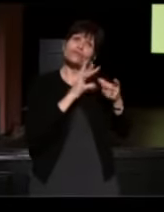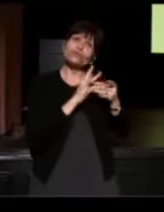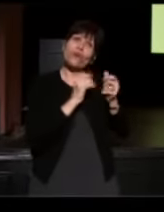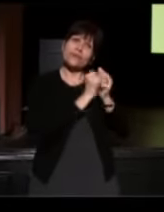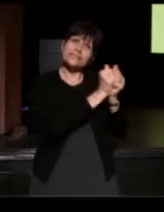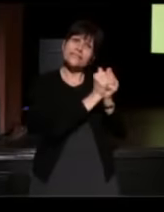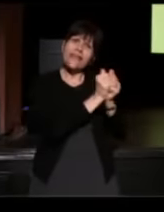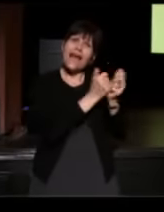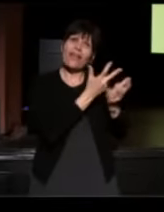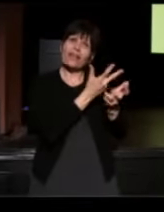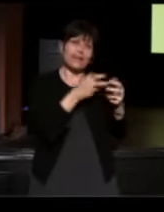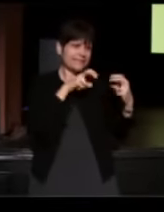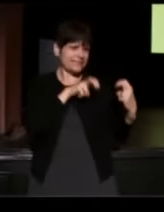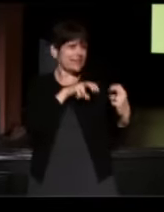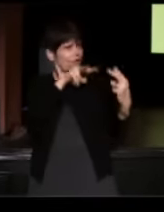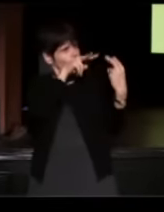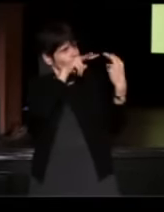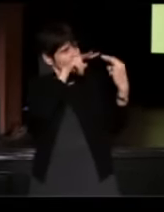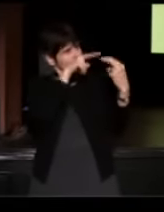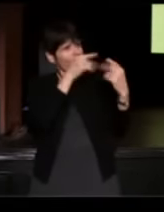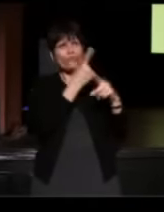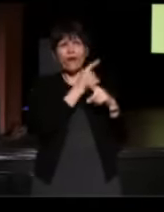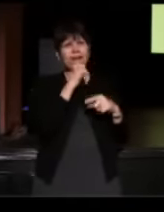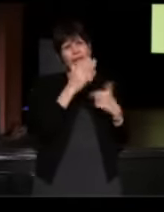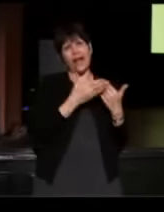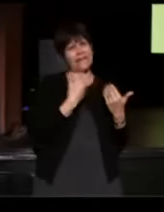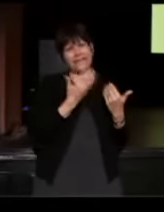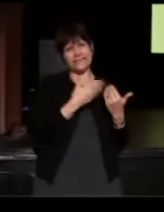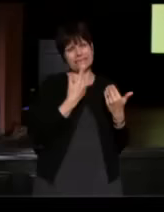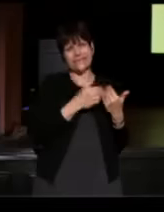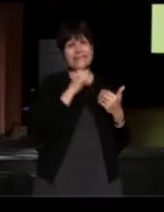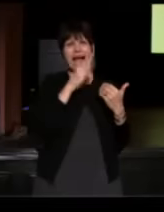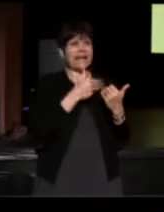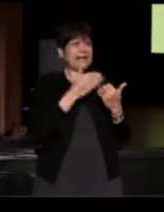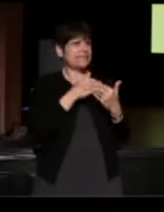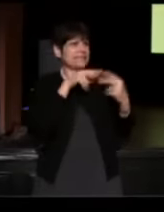even with us sitting here looking at each other right now. I know it's not an easy thing